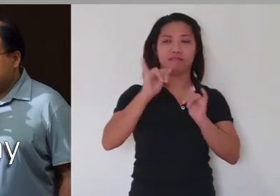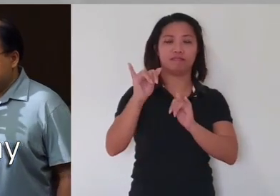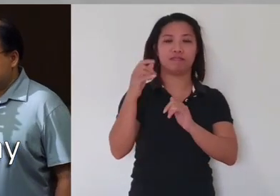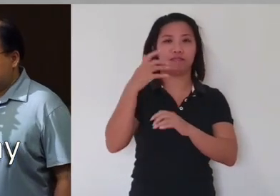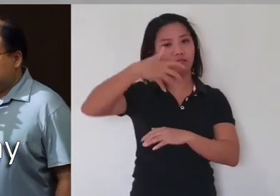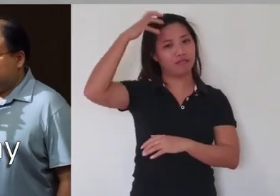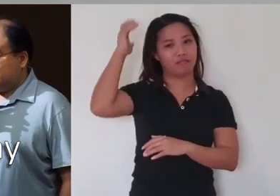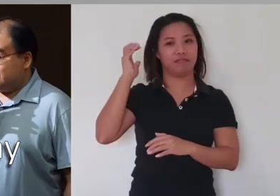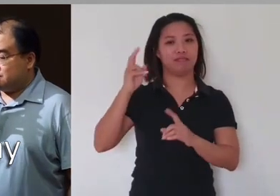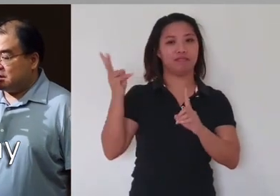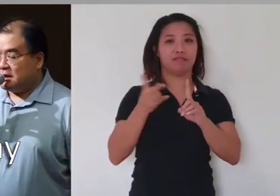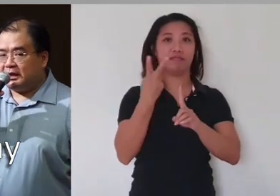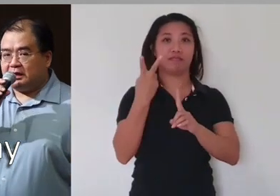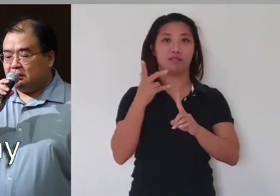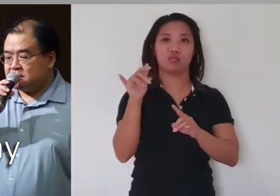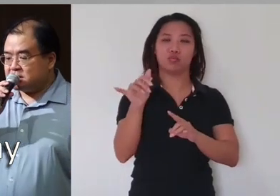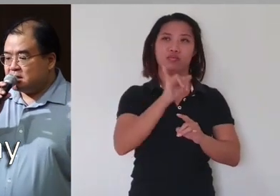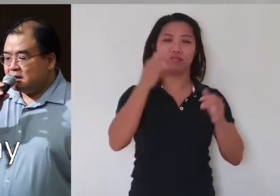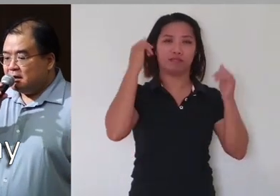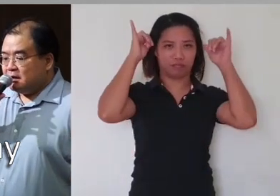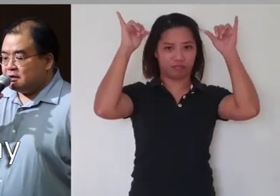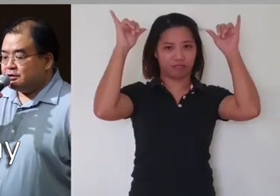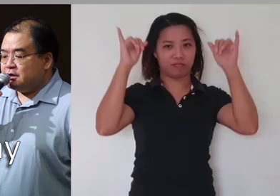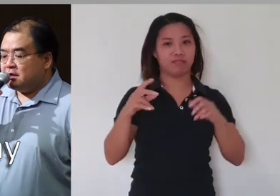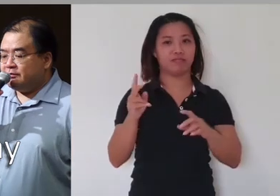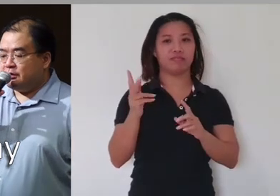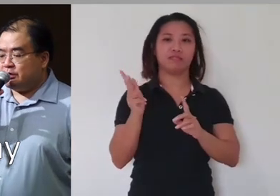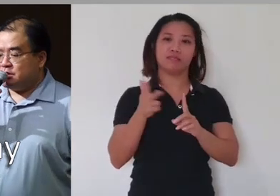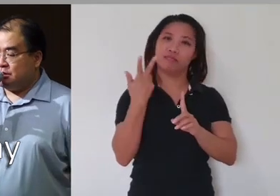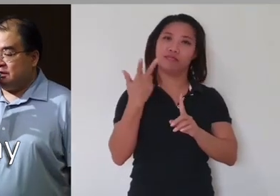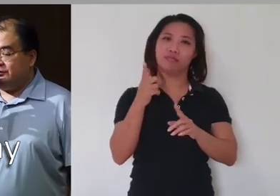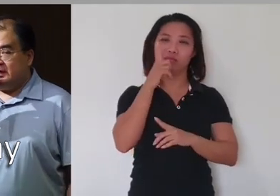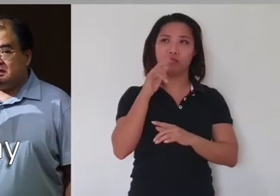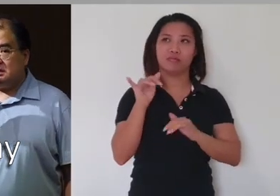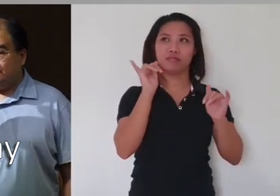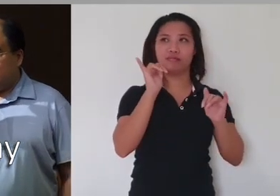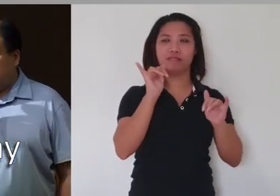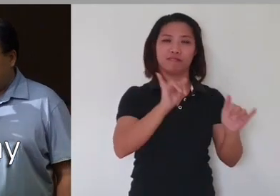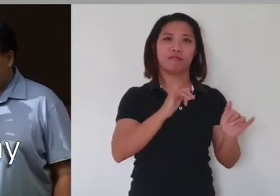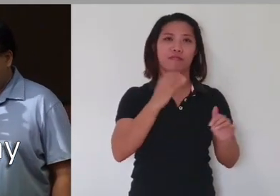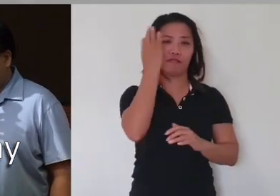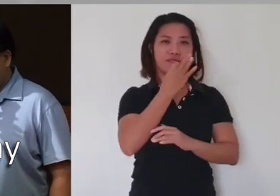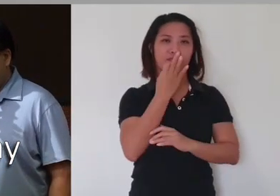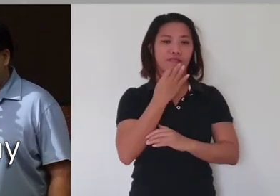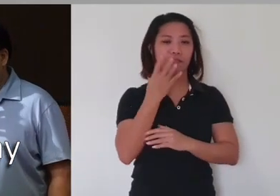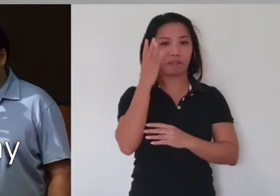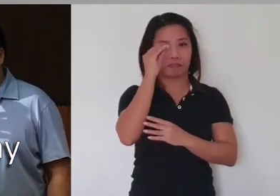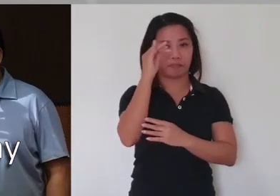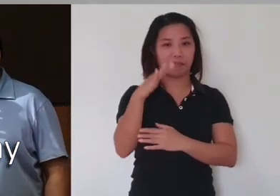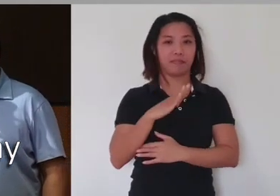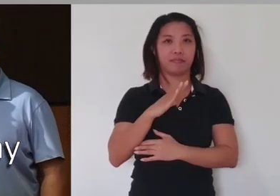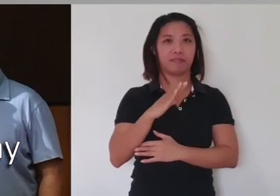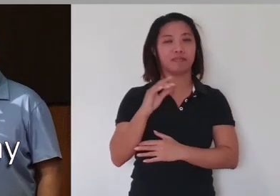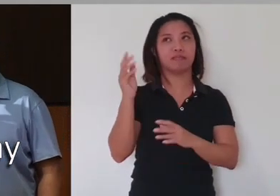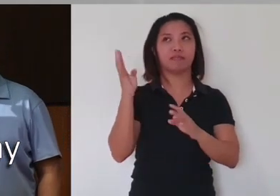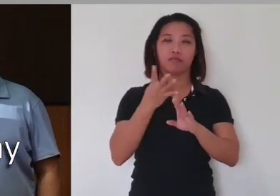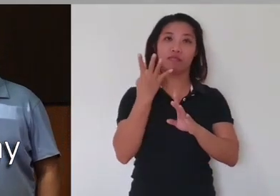the second living creature like an ox, the third living creature with the face of a man, and the fourth living creature like an